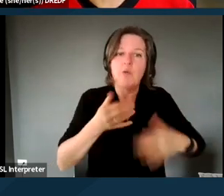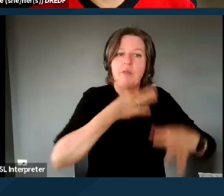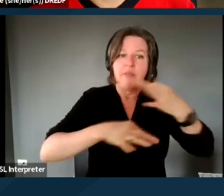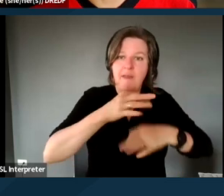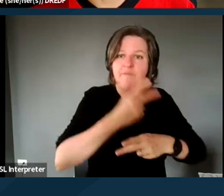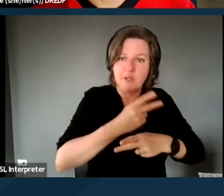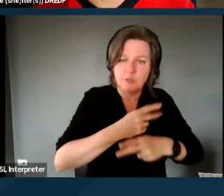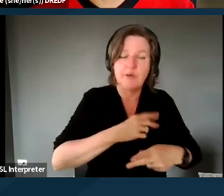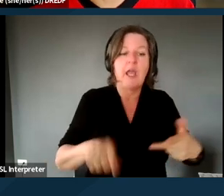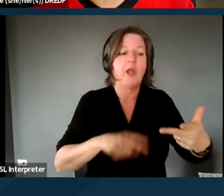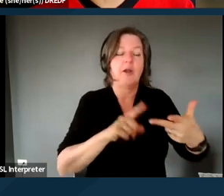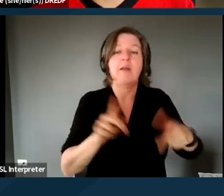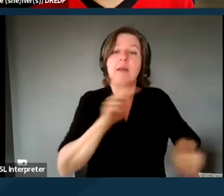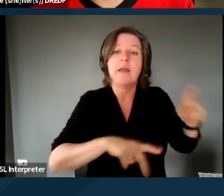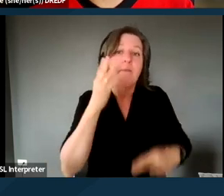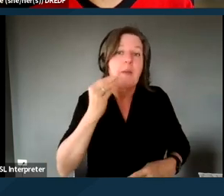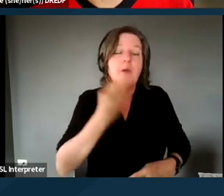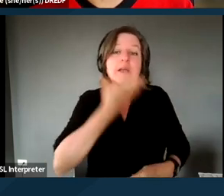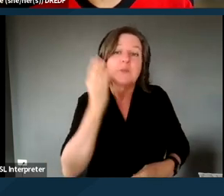who also have complex physical or behavioral health needs.